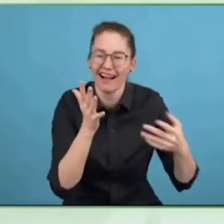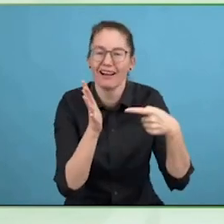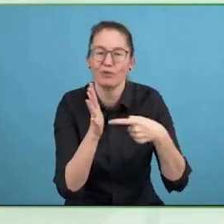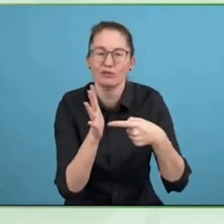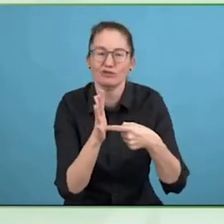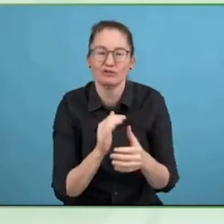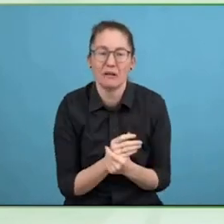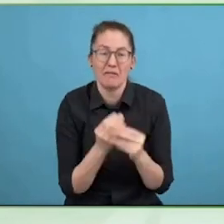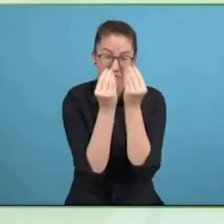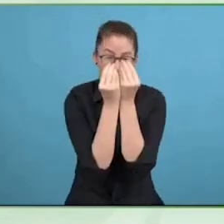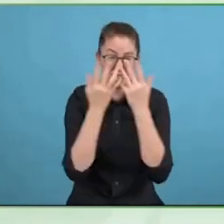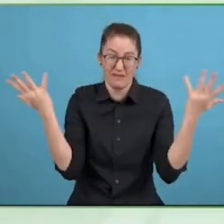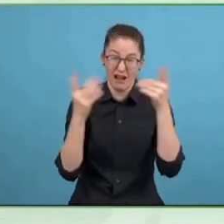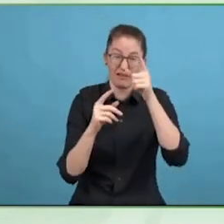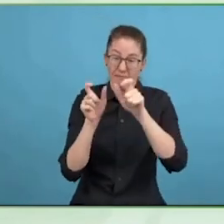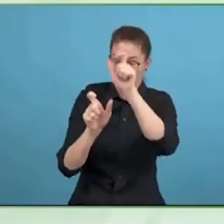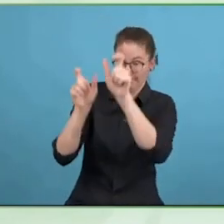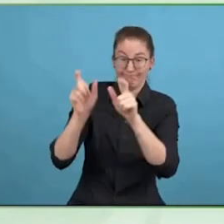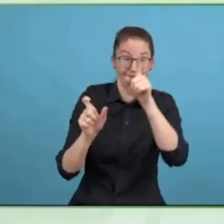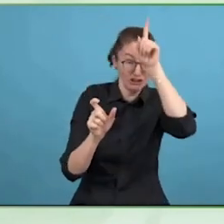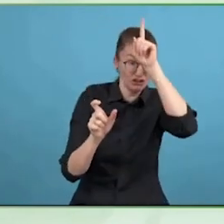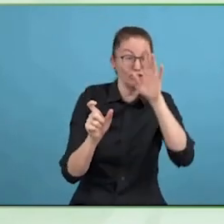digital accessibility.